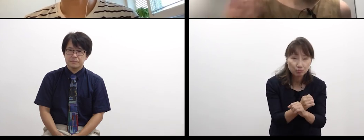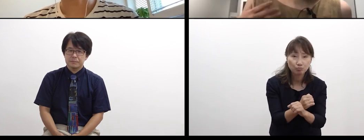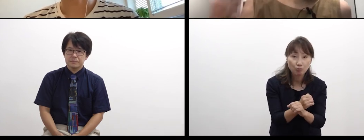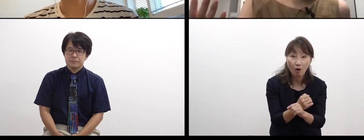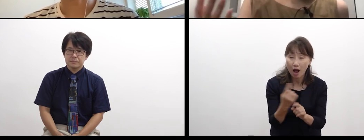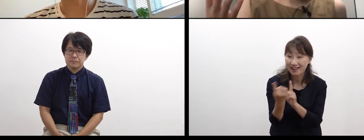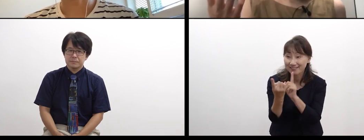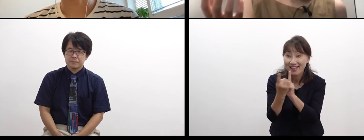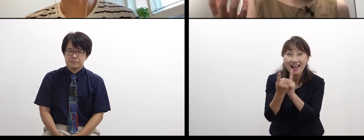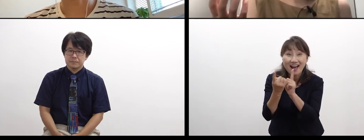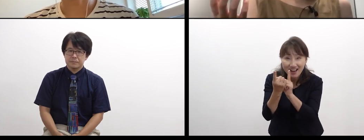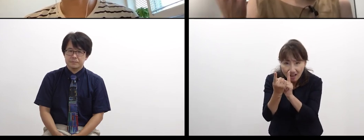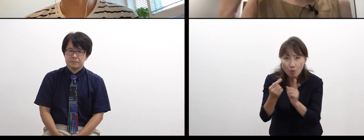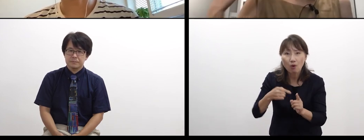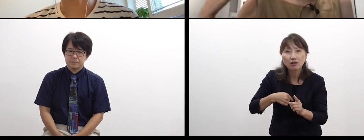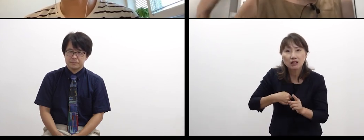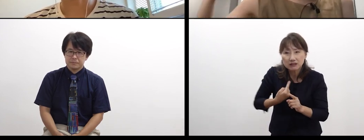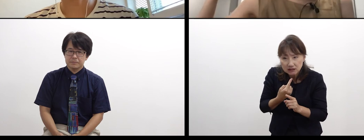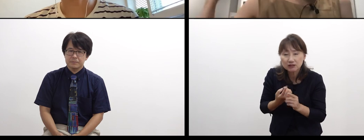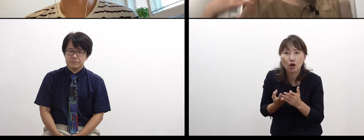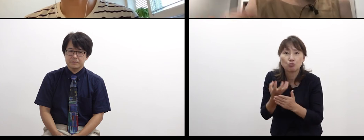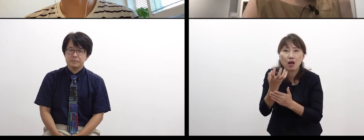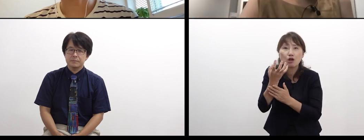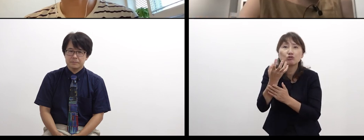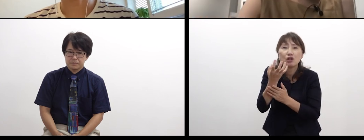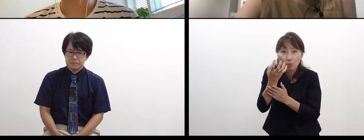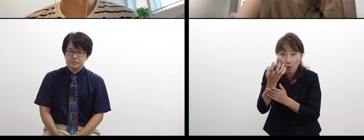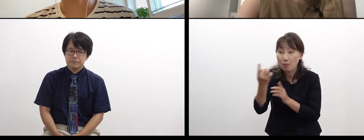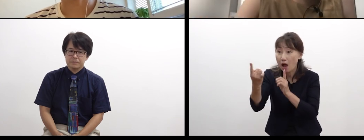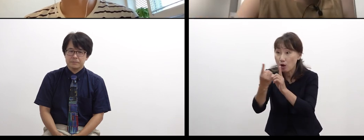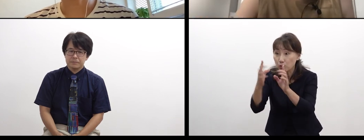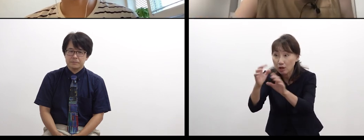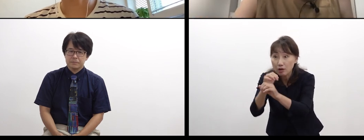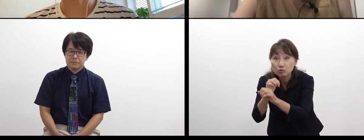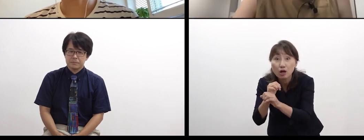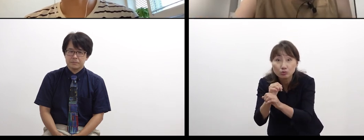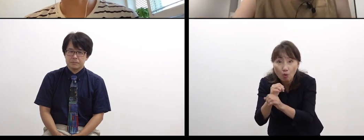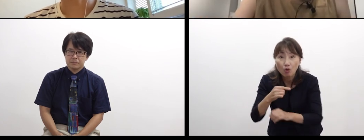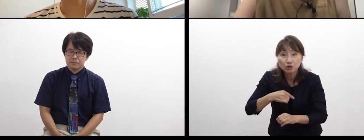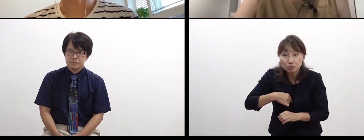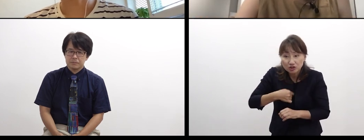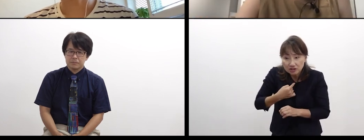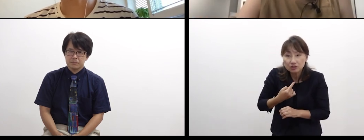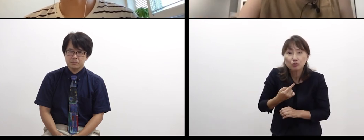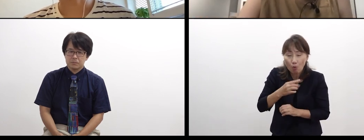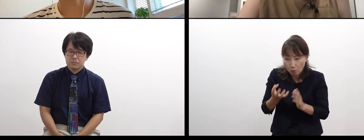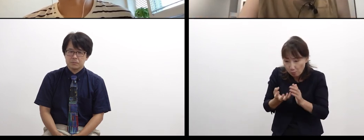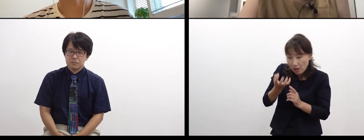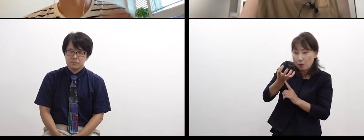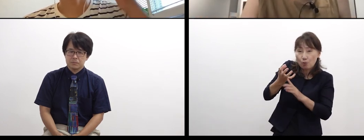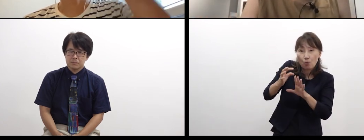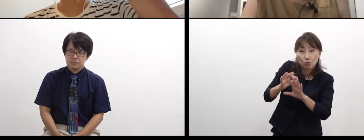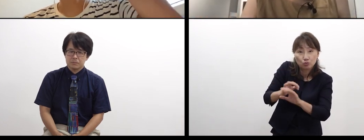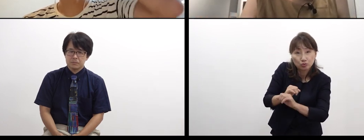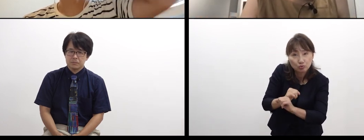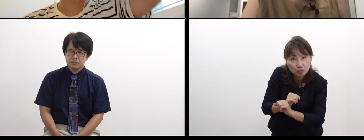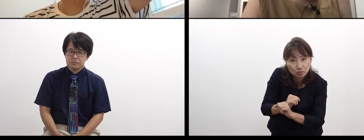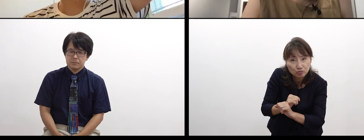someone whom I don’t meet any more become memories.